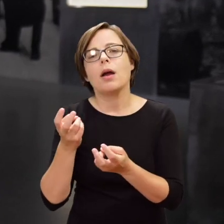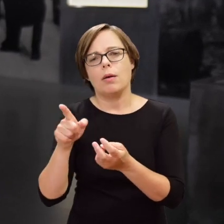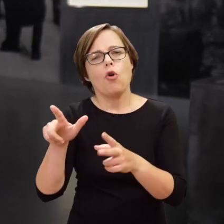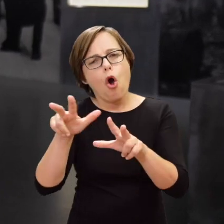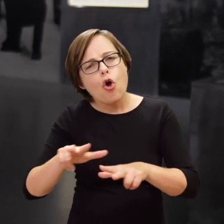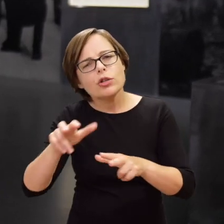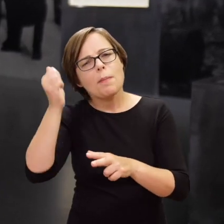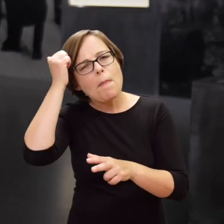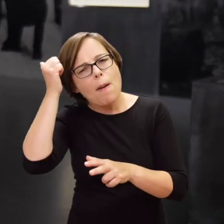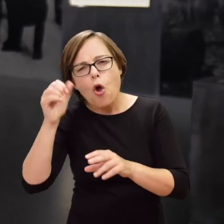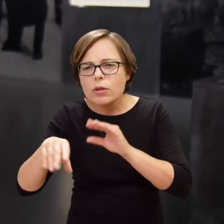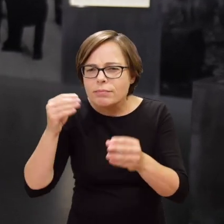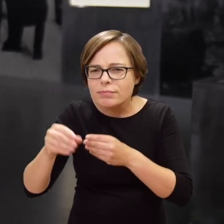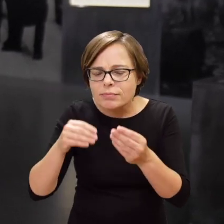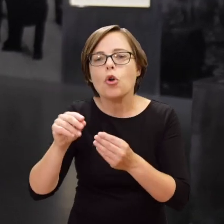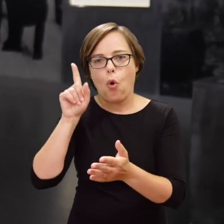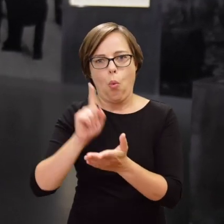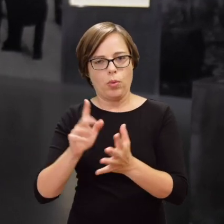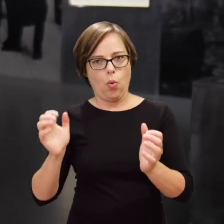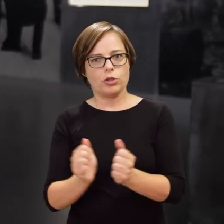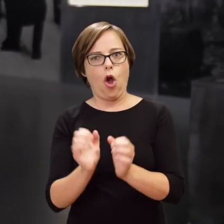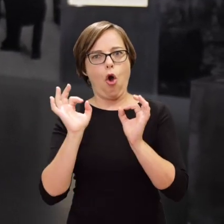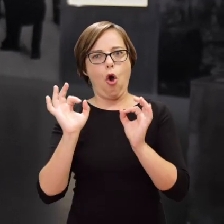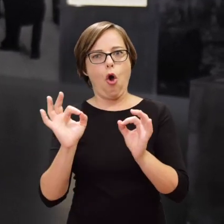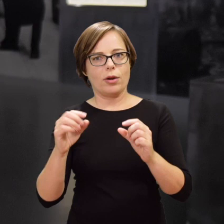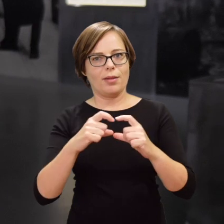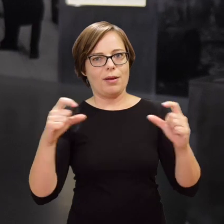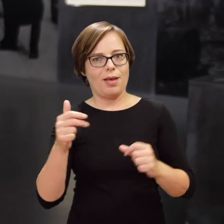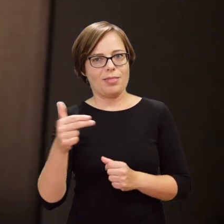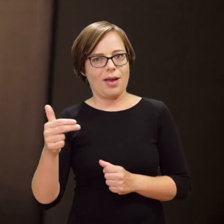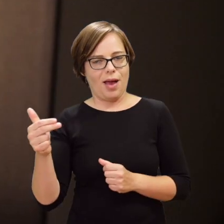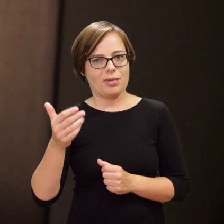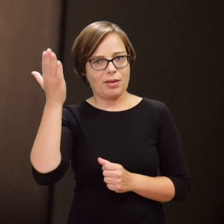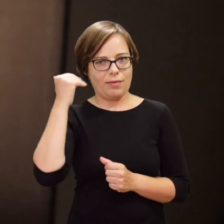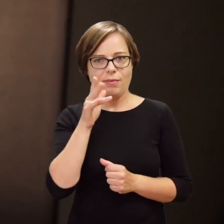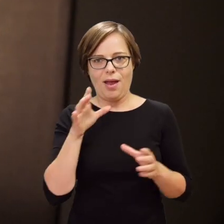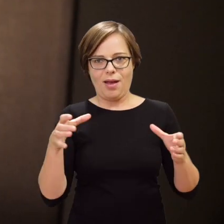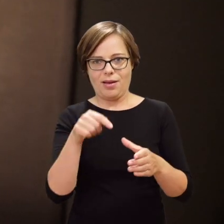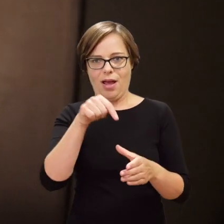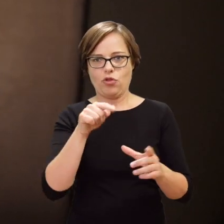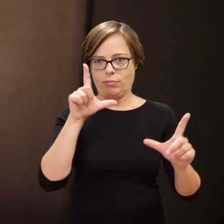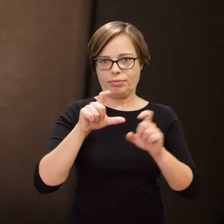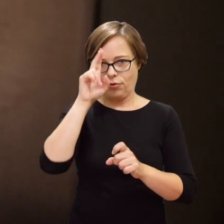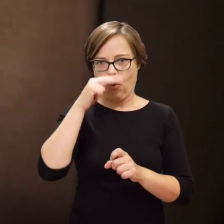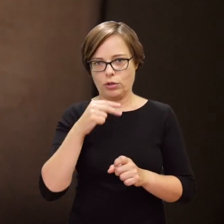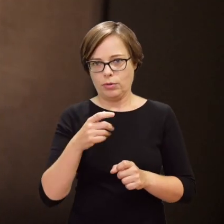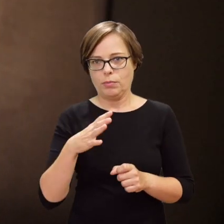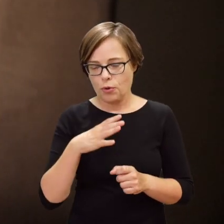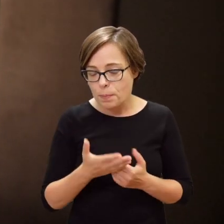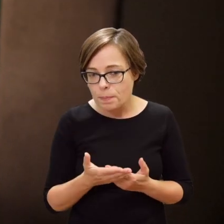found the original negatives from the ghetto. These negatives are also on display in the exhibition.